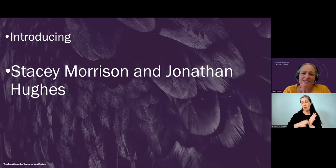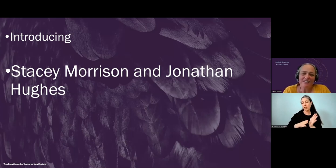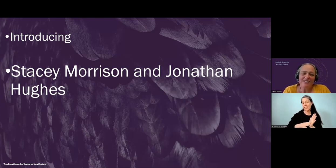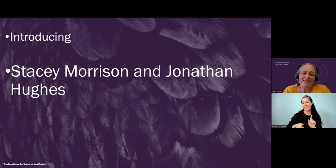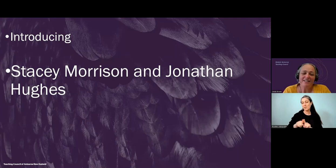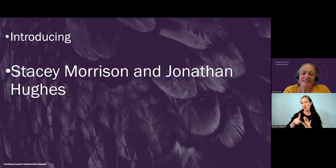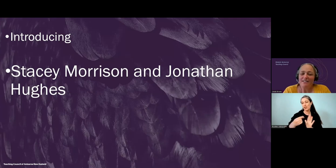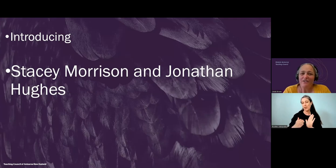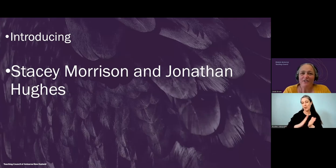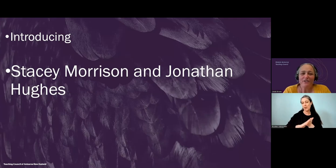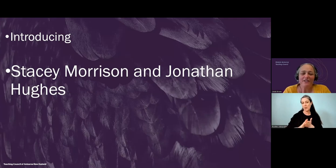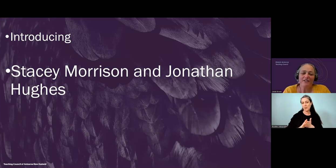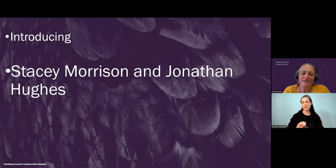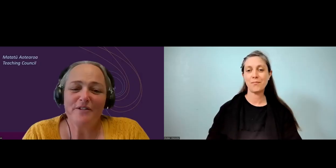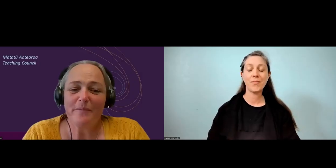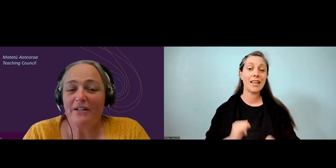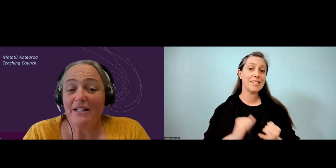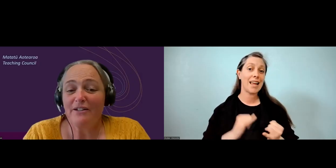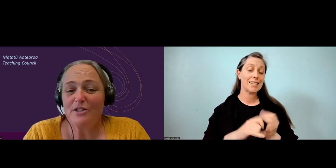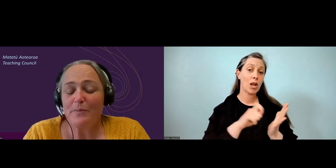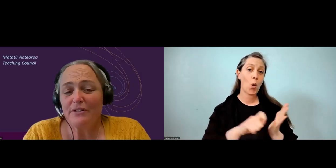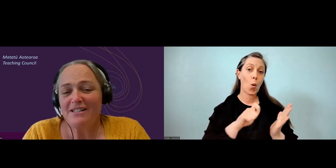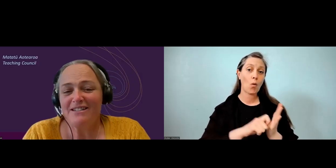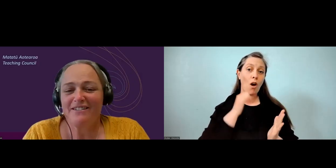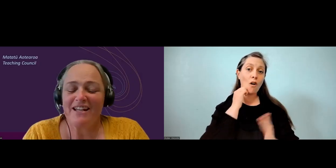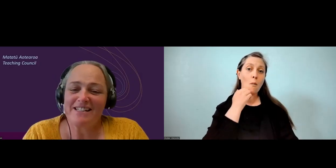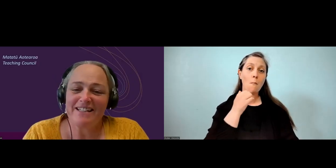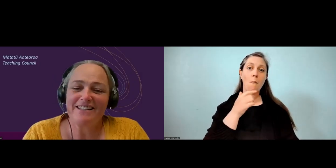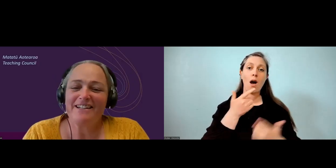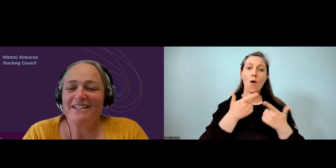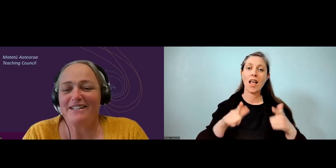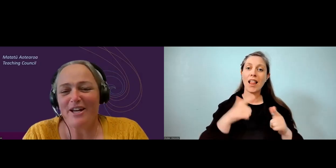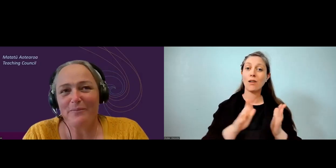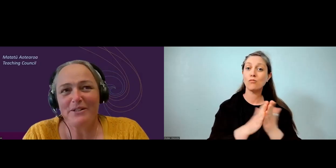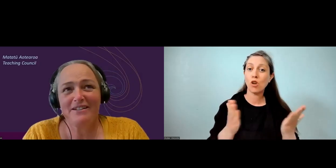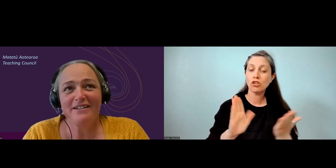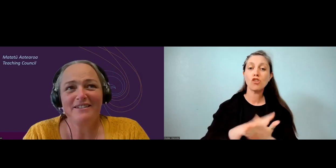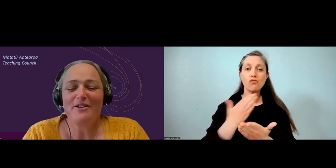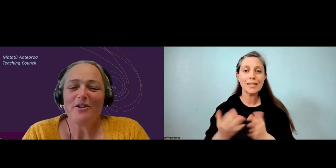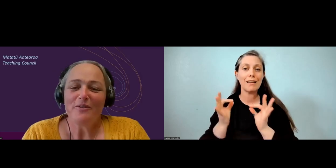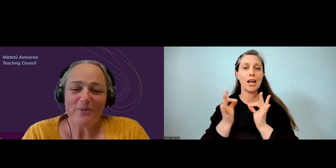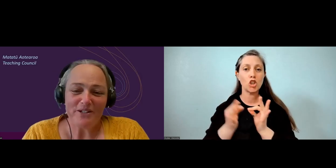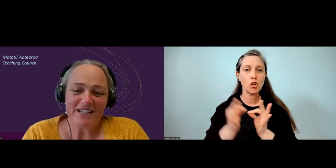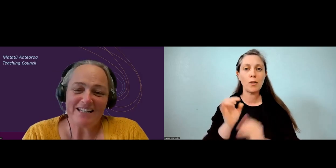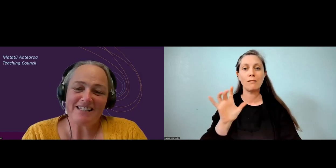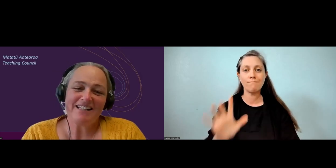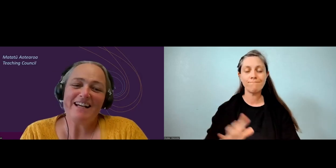Stacey is an author of Māori Language Books, translator and interpreter, broadcaster